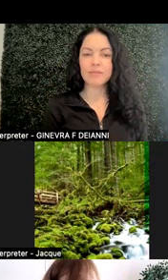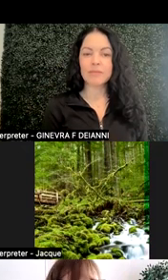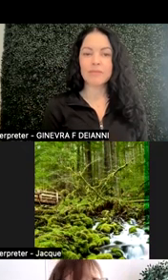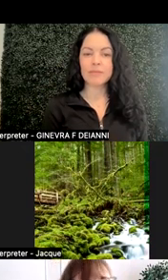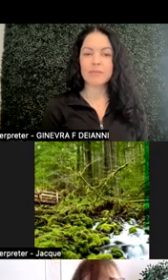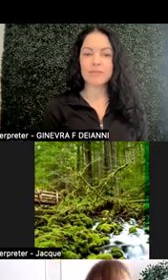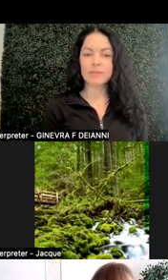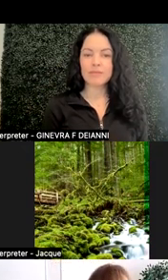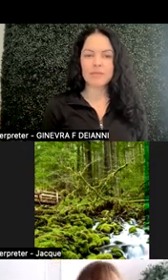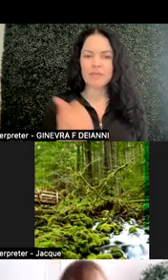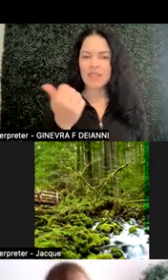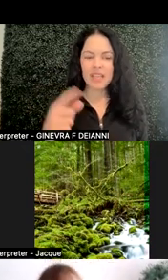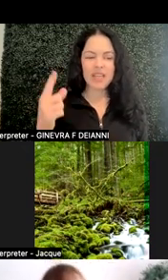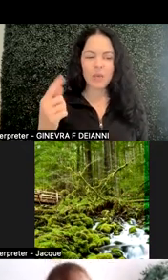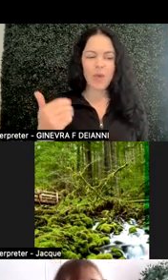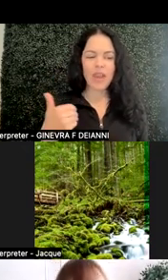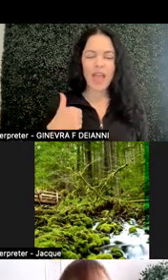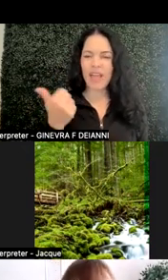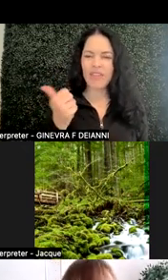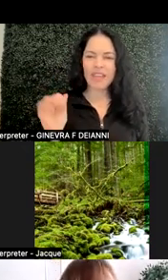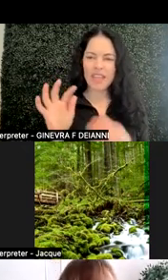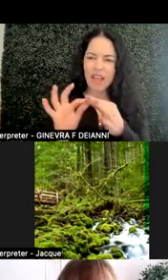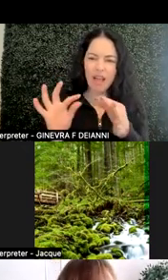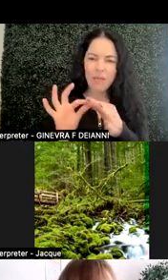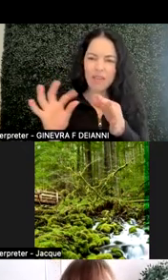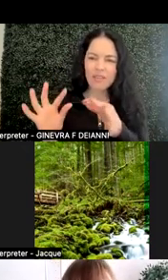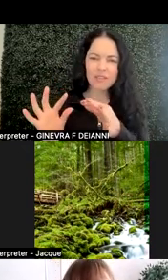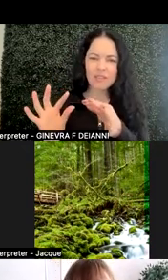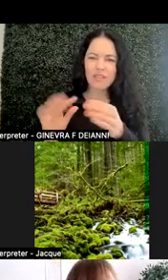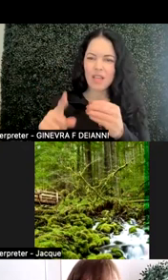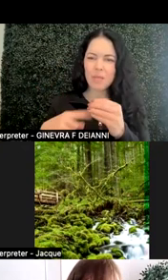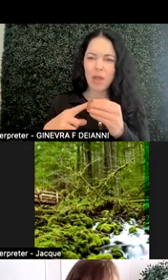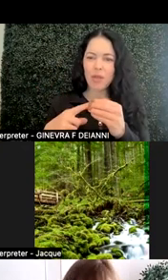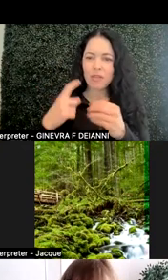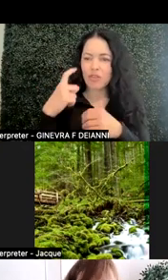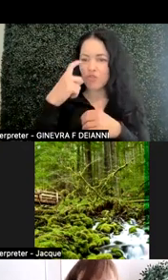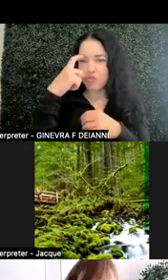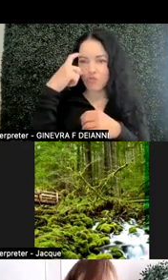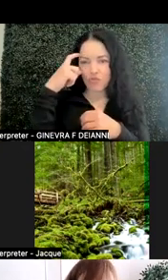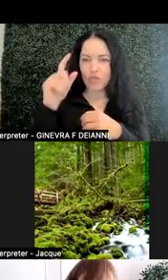So does anybody have any comments regarding the trauma-informed practices